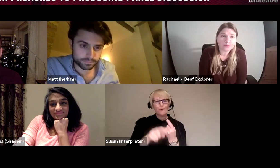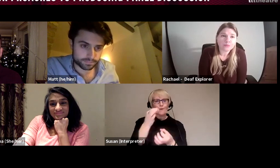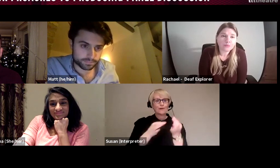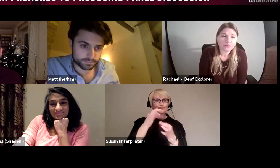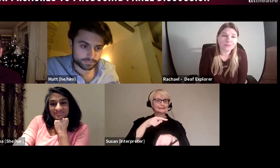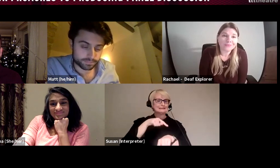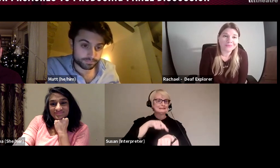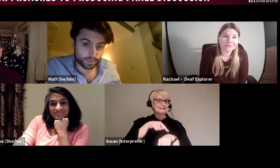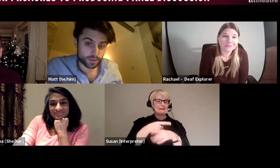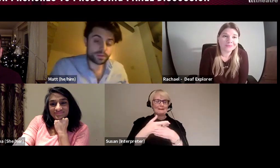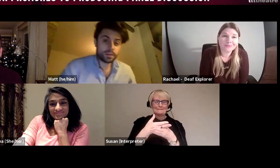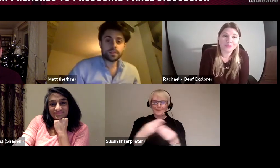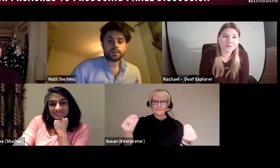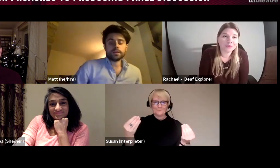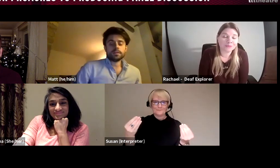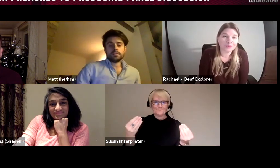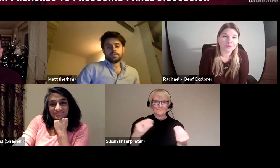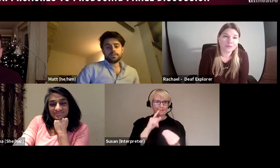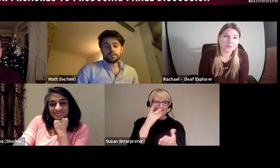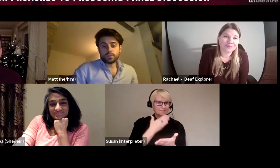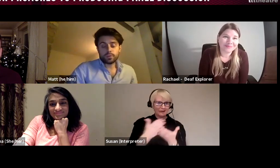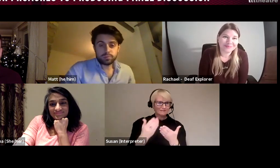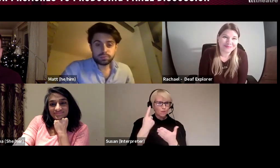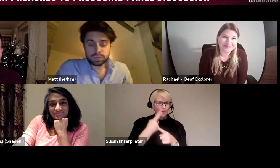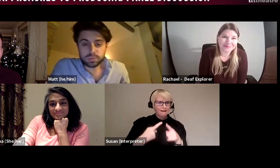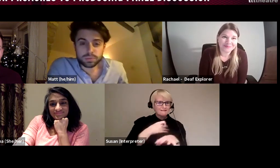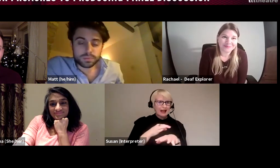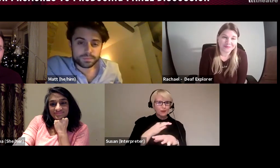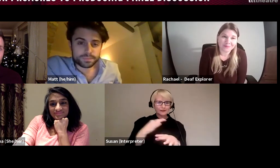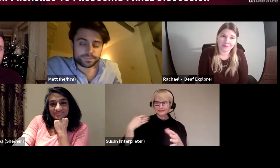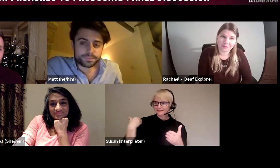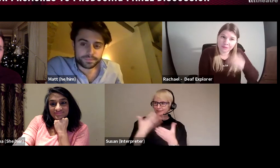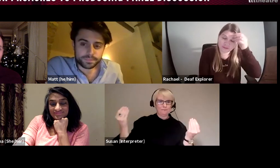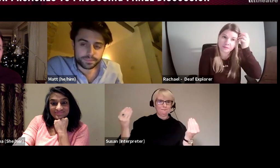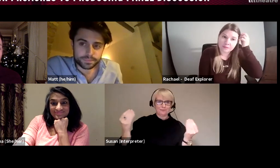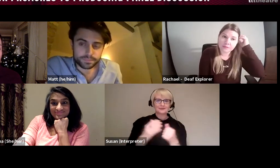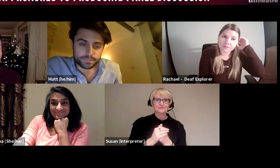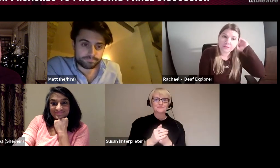believe how quickly this hour and a half has flown past. But we'll try to follow-up with a blog post